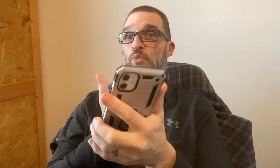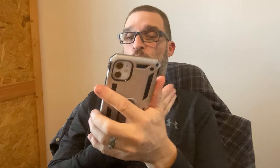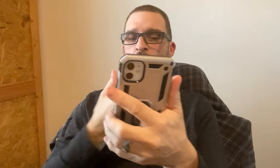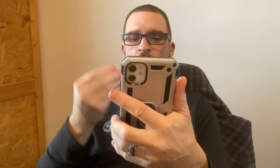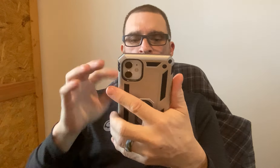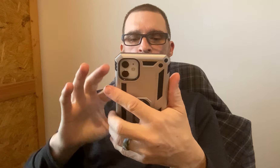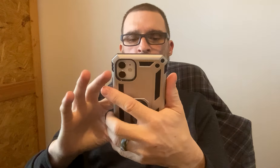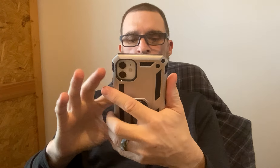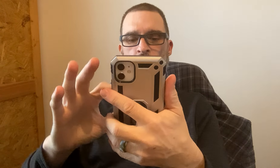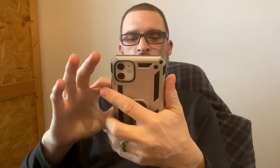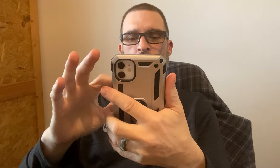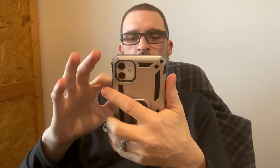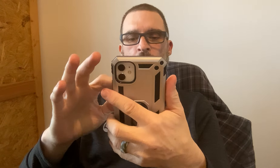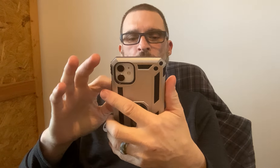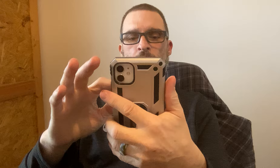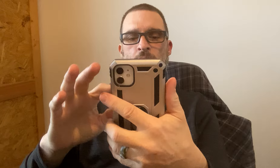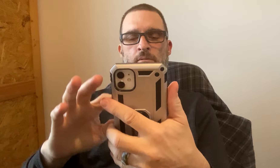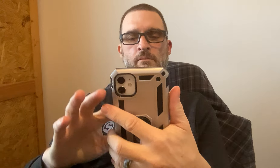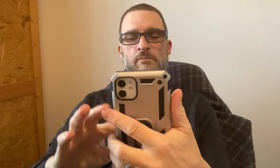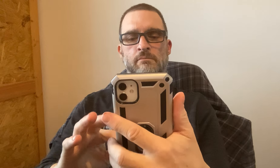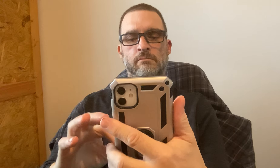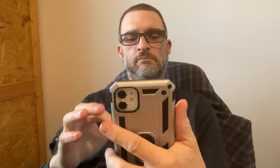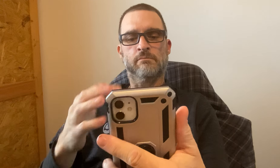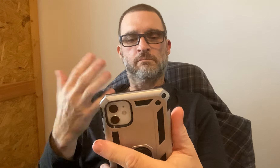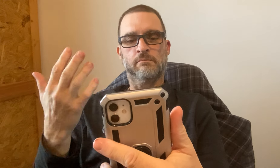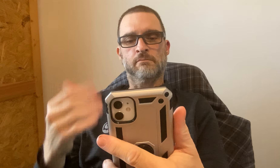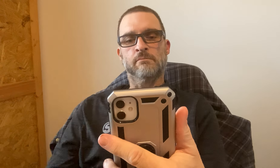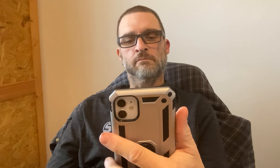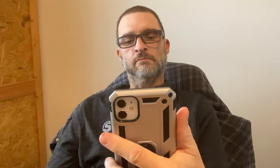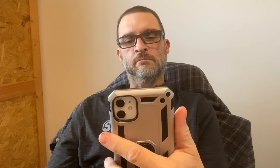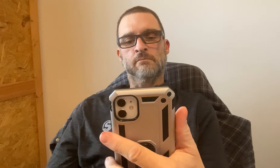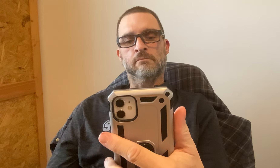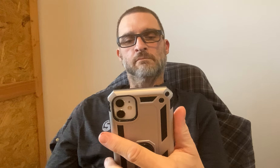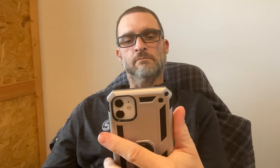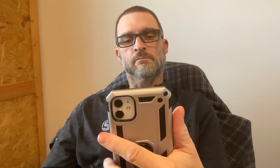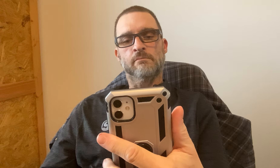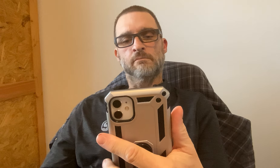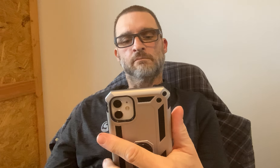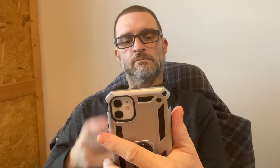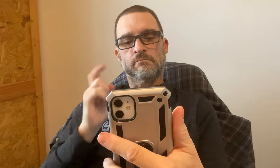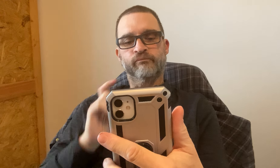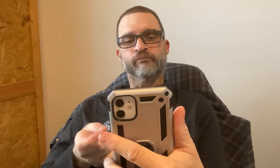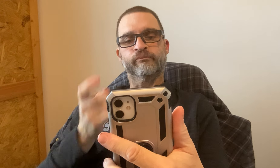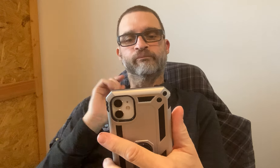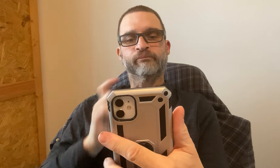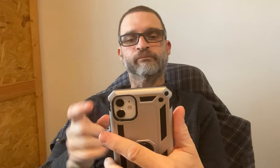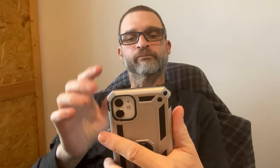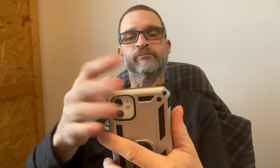New addition is